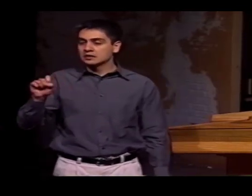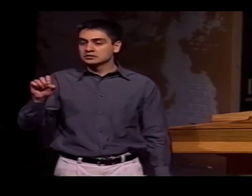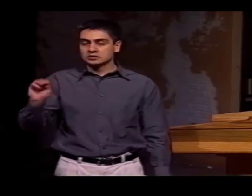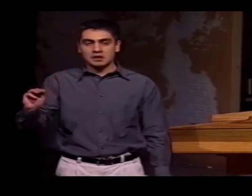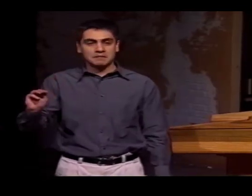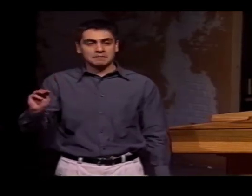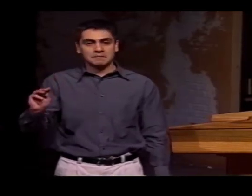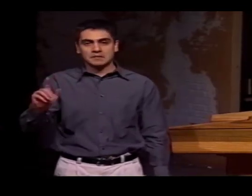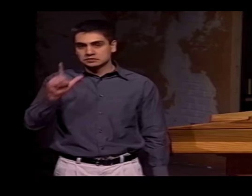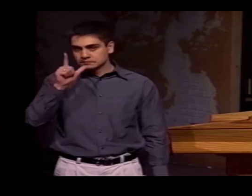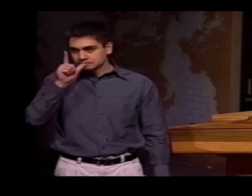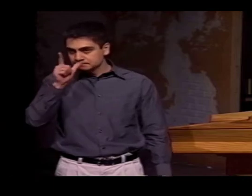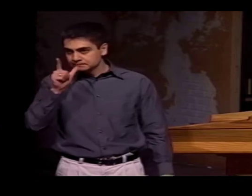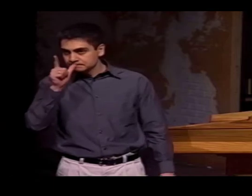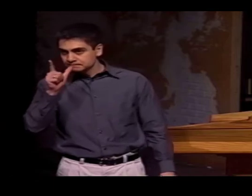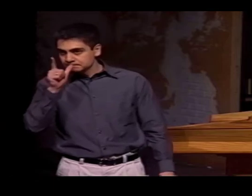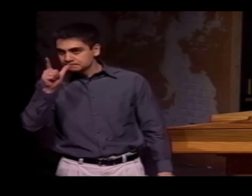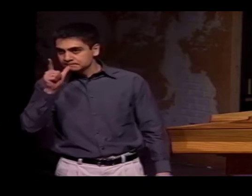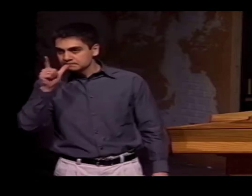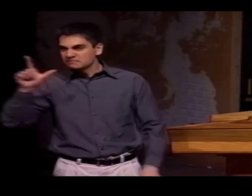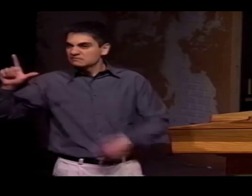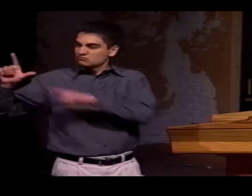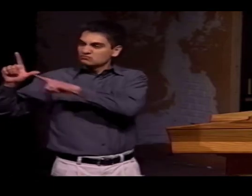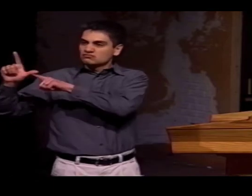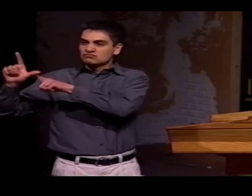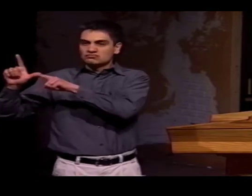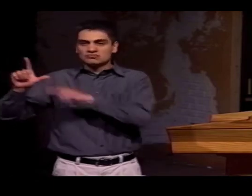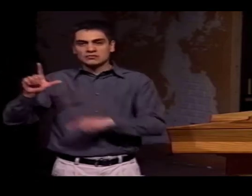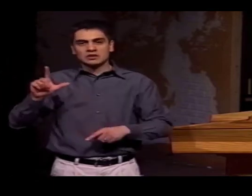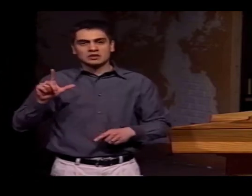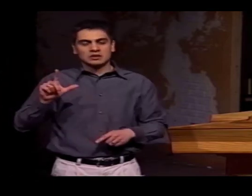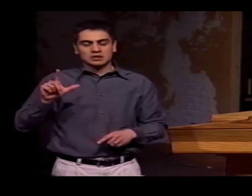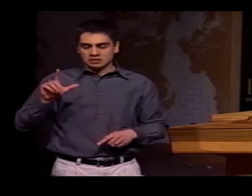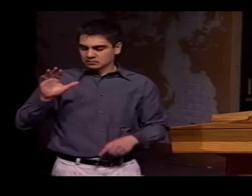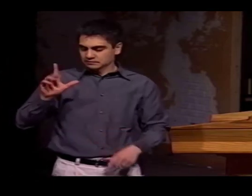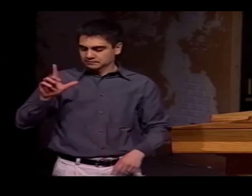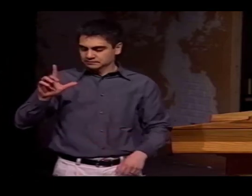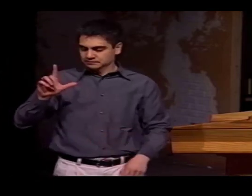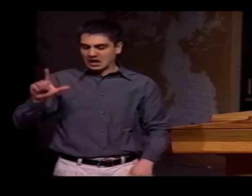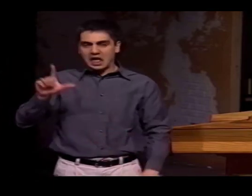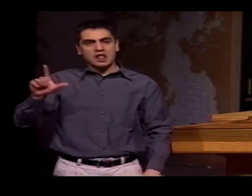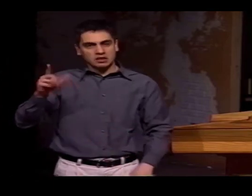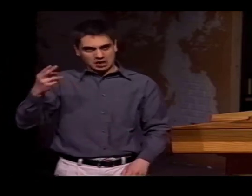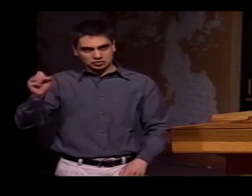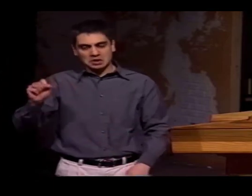LSM, THIS IS THE SIGN, WITH THIS HAND SHAPE.